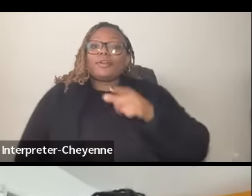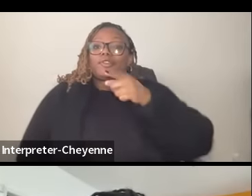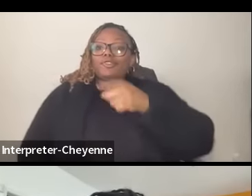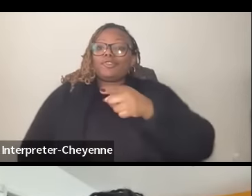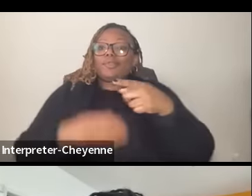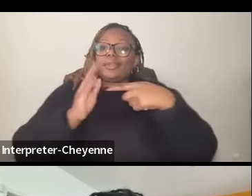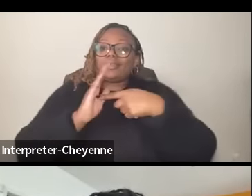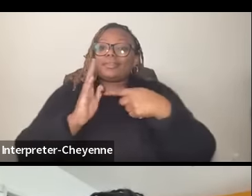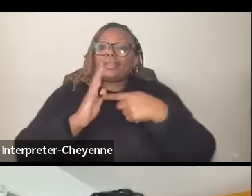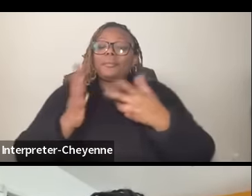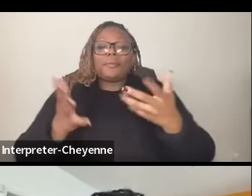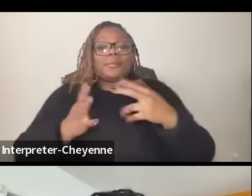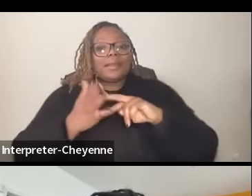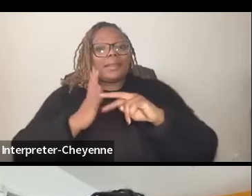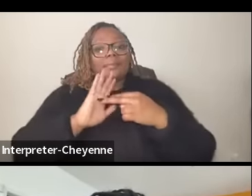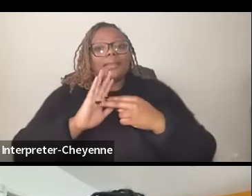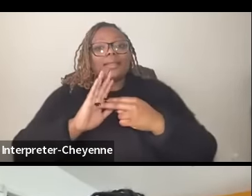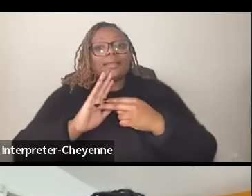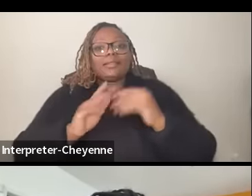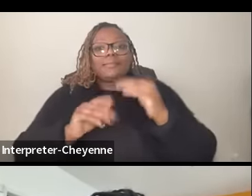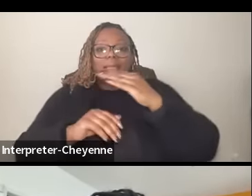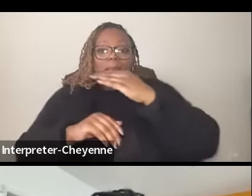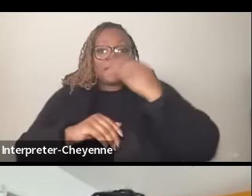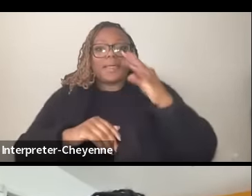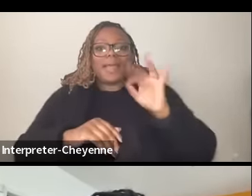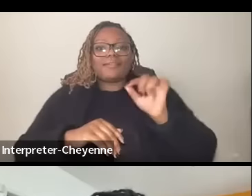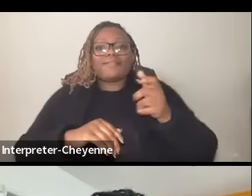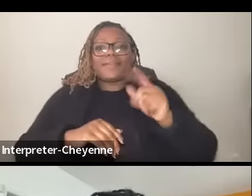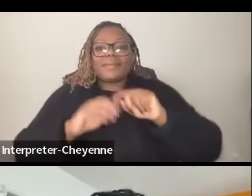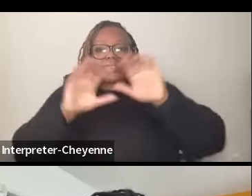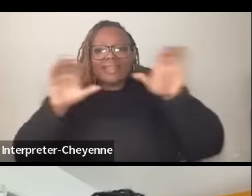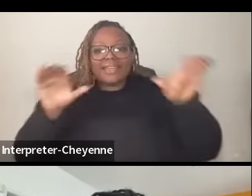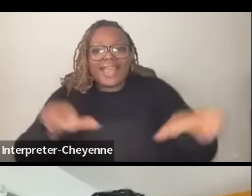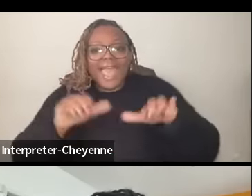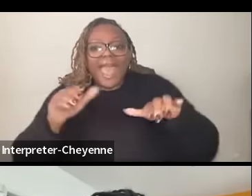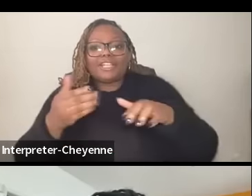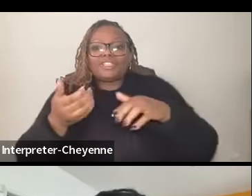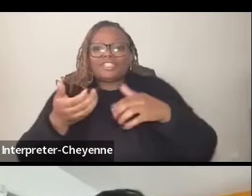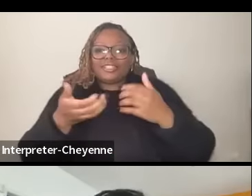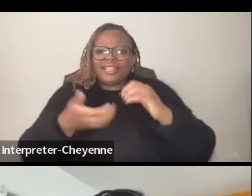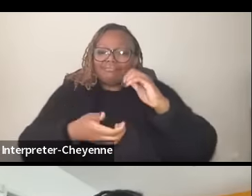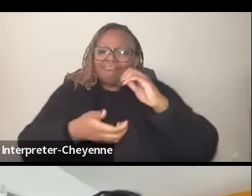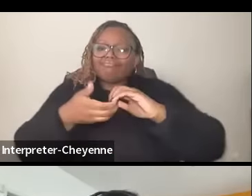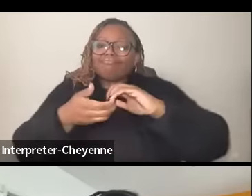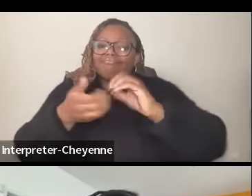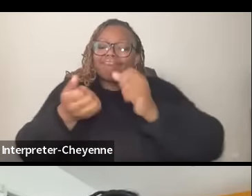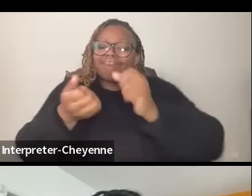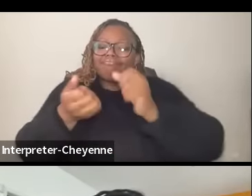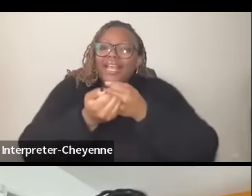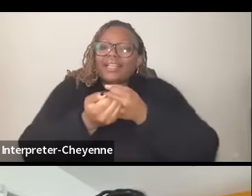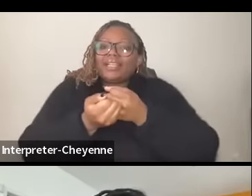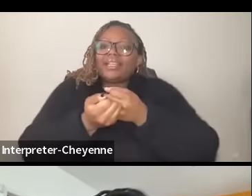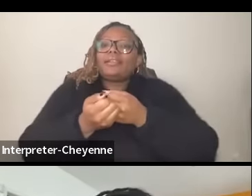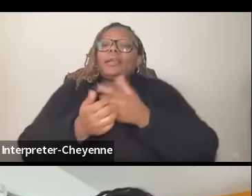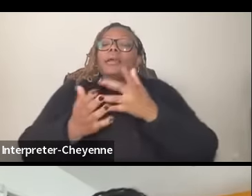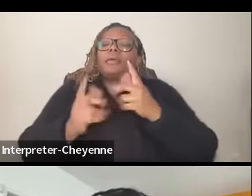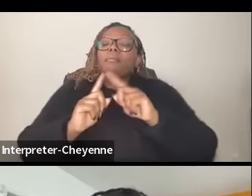what it means to be a black feminist in action and solidarity and I'm curious around especially for